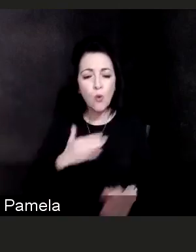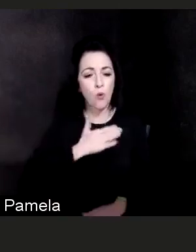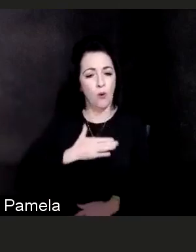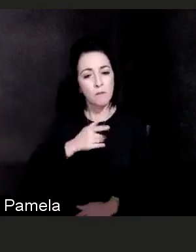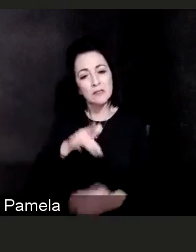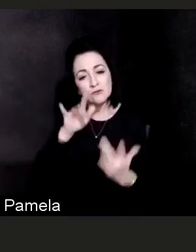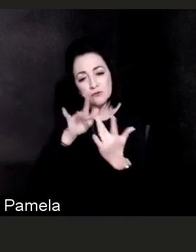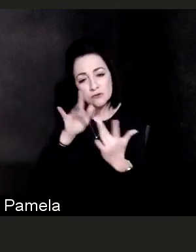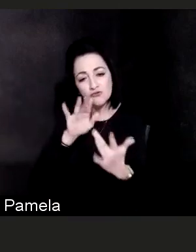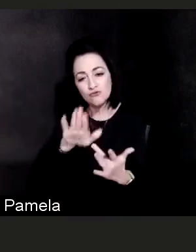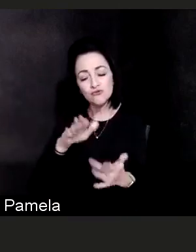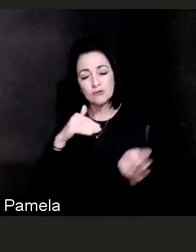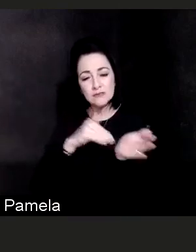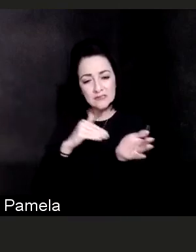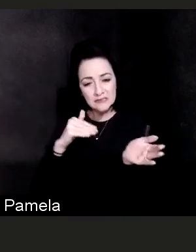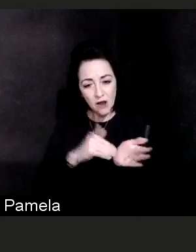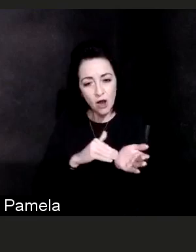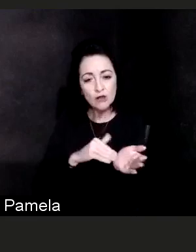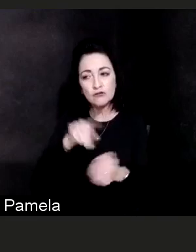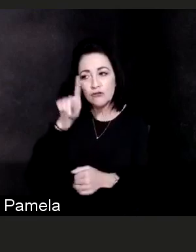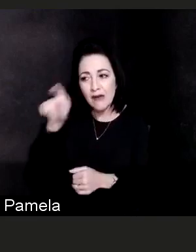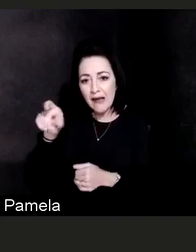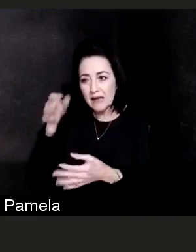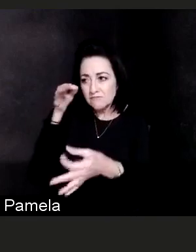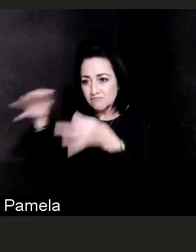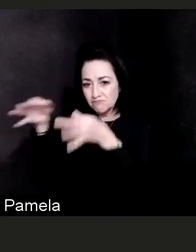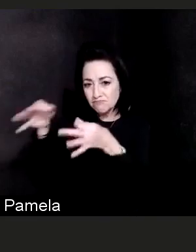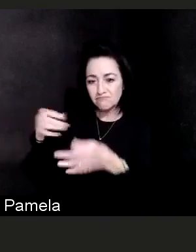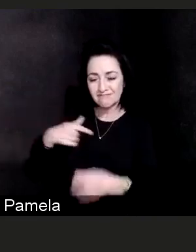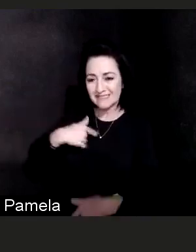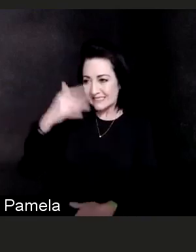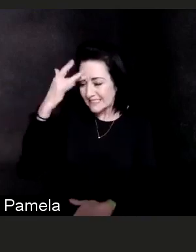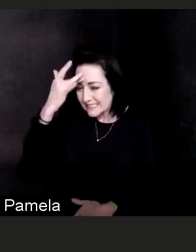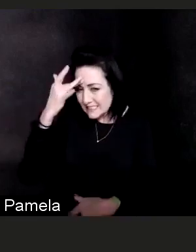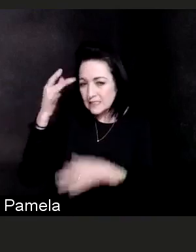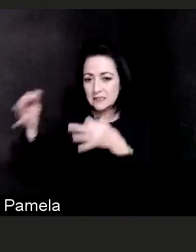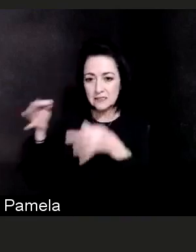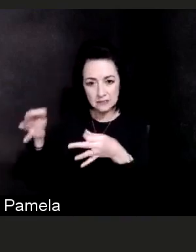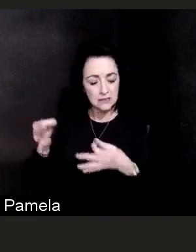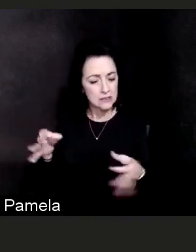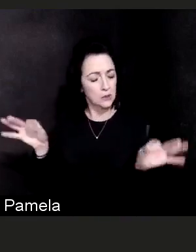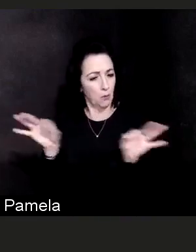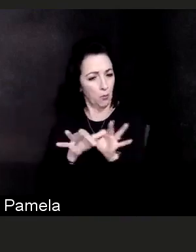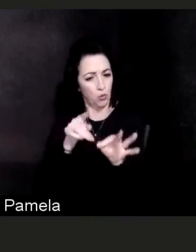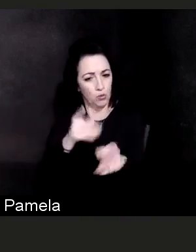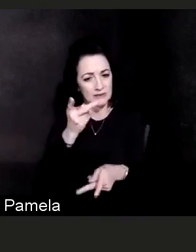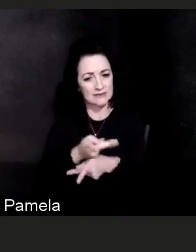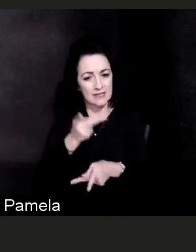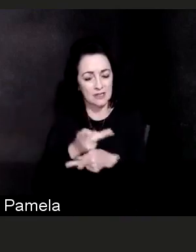It is extremely important that you are taken care of as we are going into flu season and respiratory season,